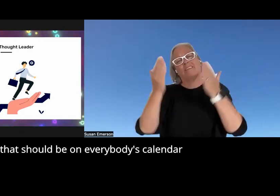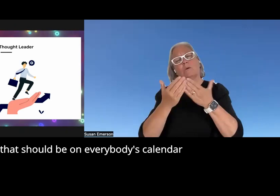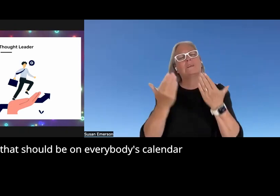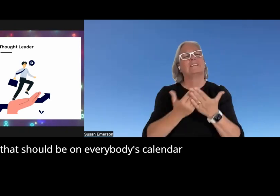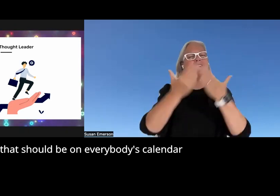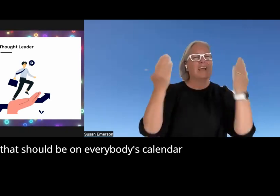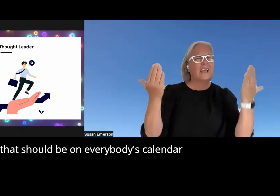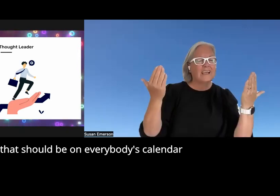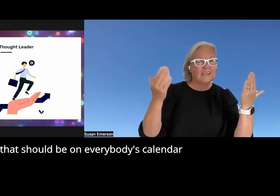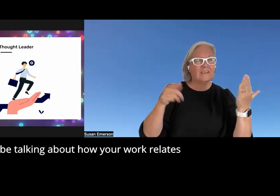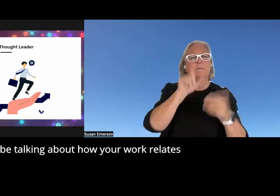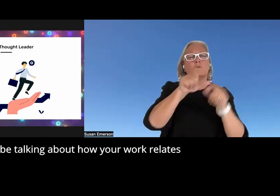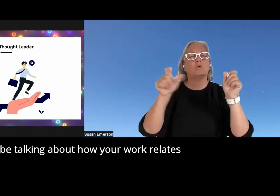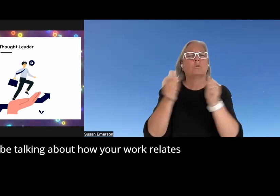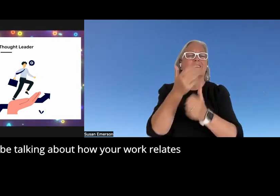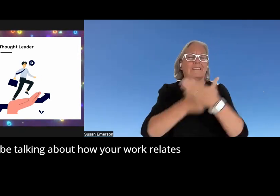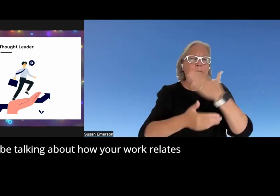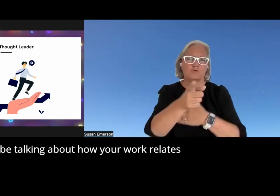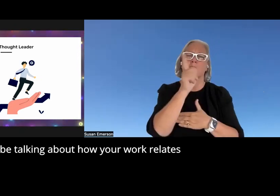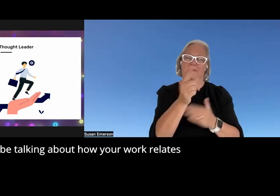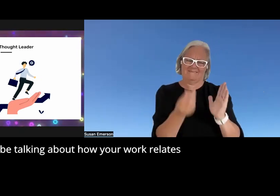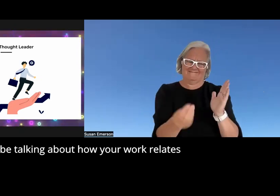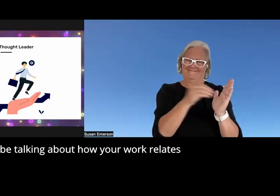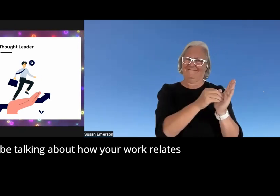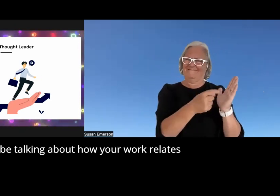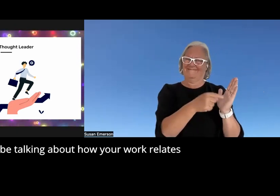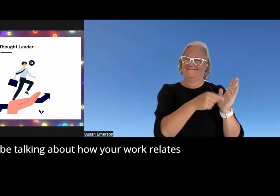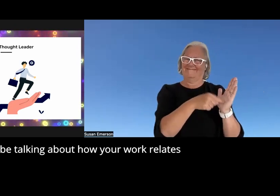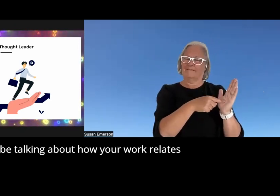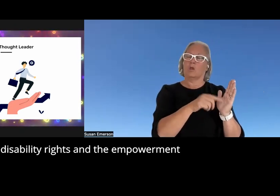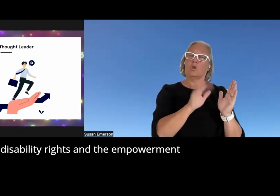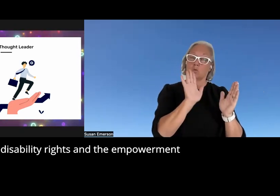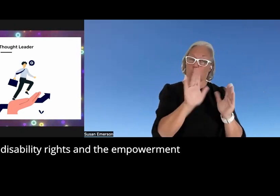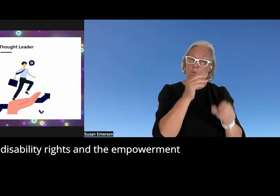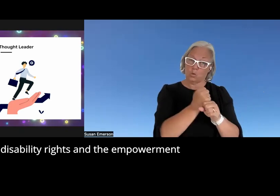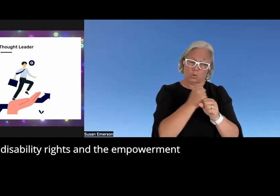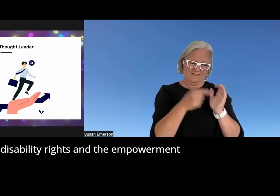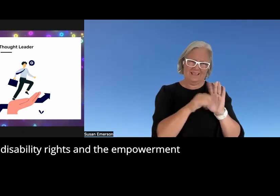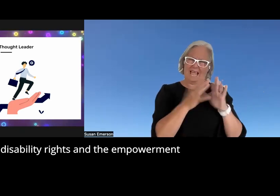be on everybody's calendar to be talking about how your work relates to disability rights and